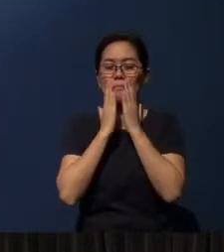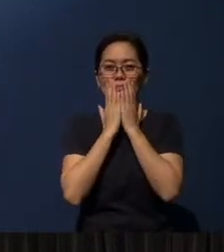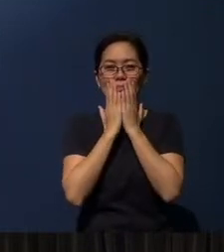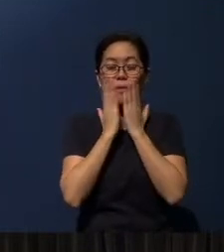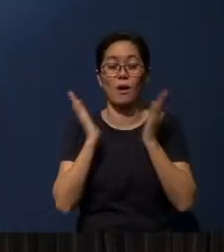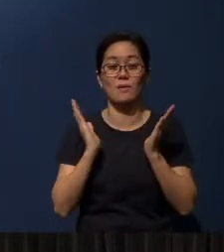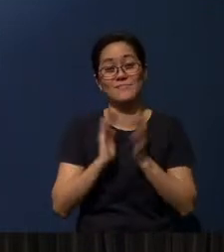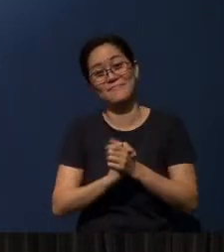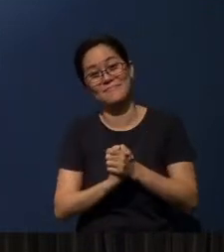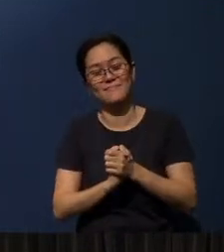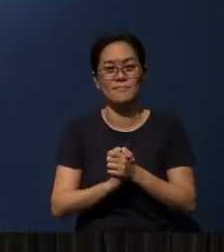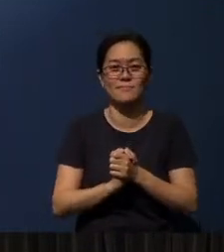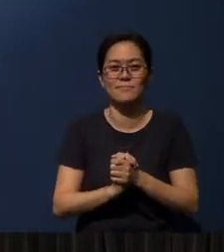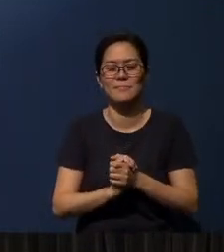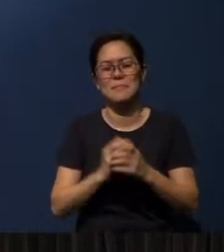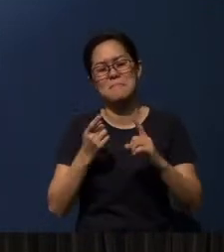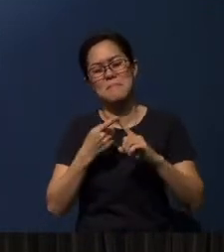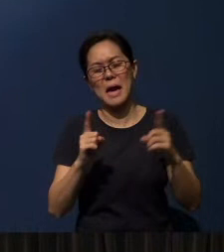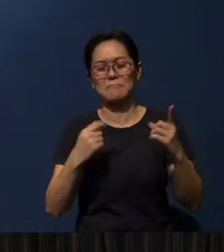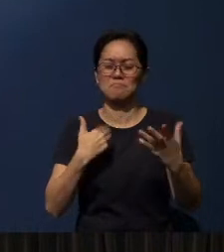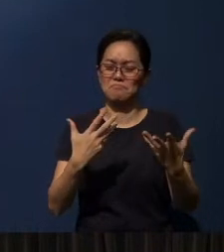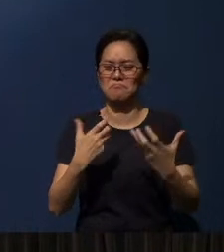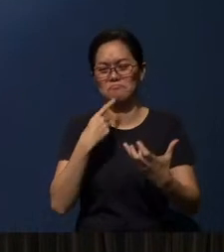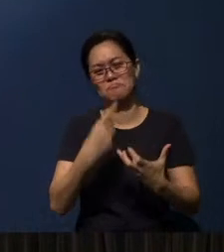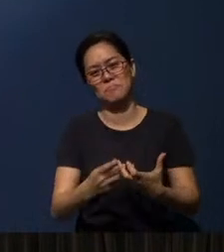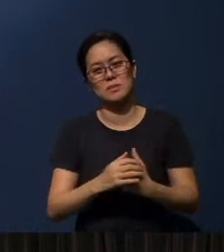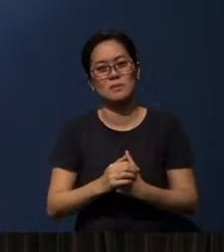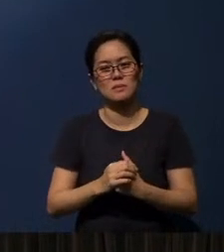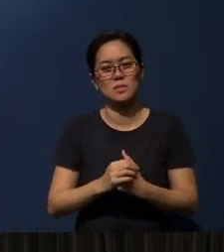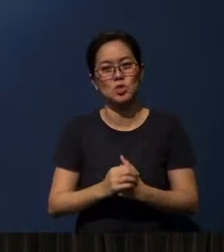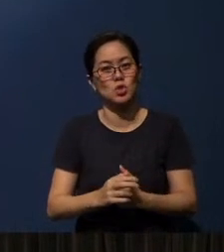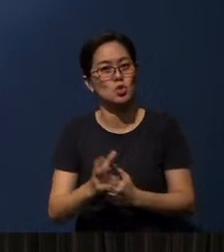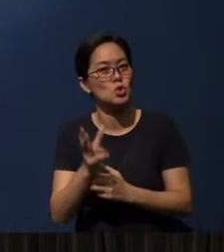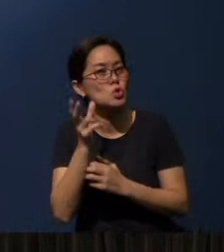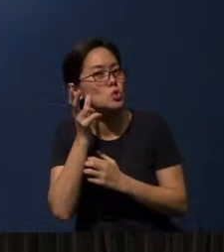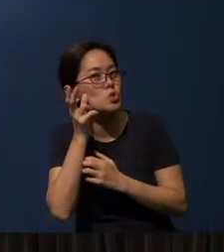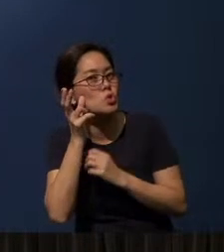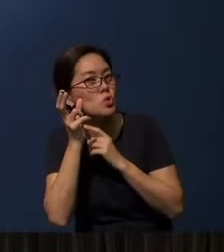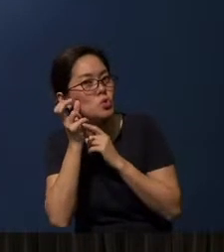Well, and I want to tell you this, that hearing actually remains -